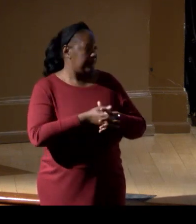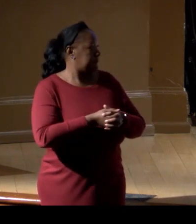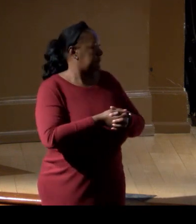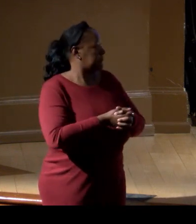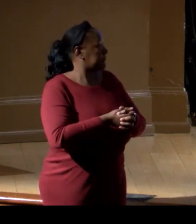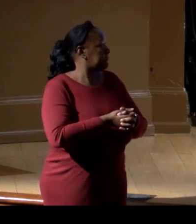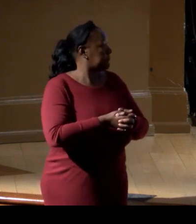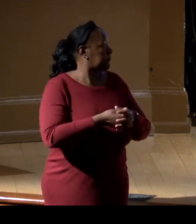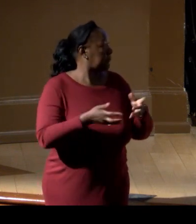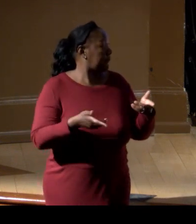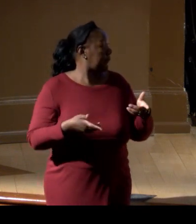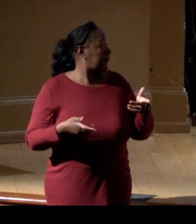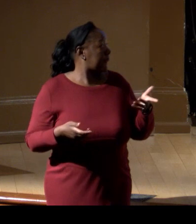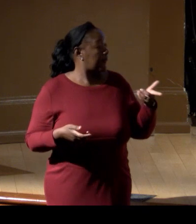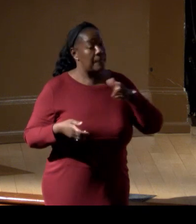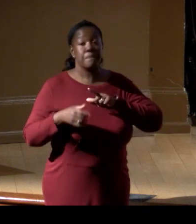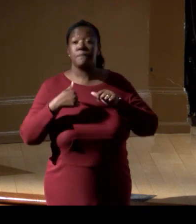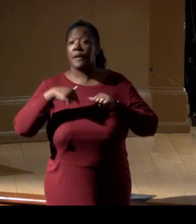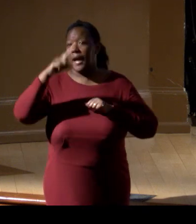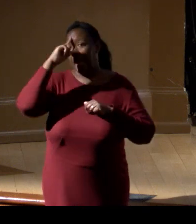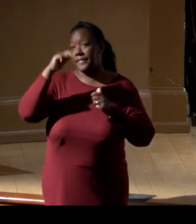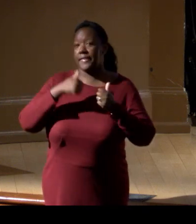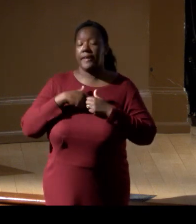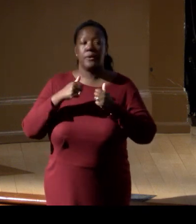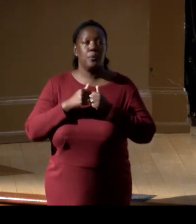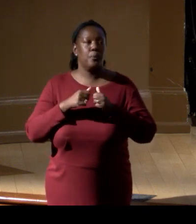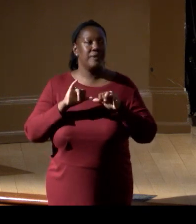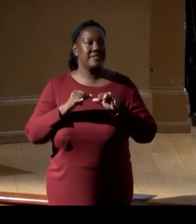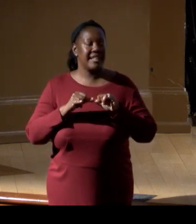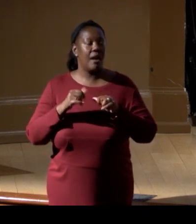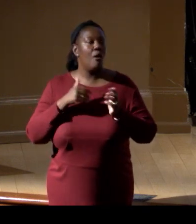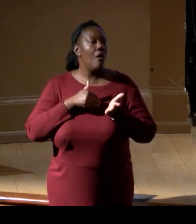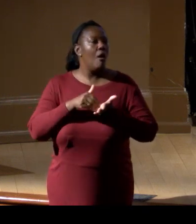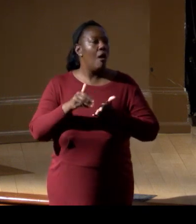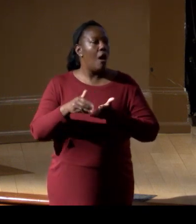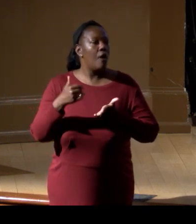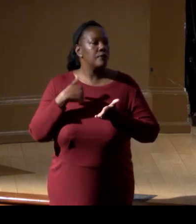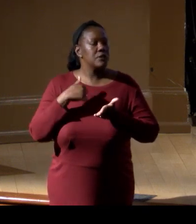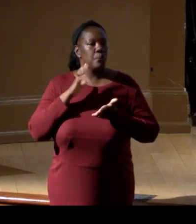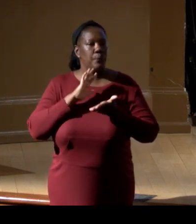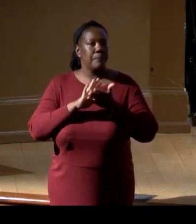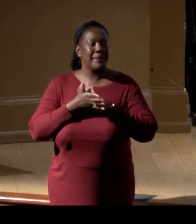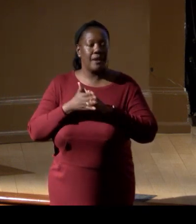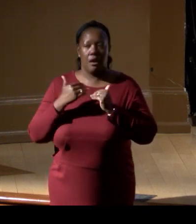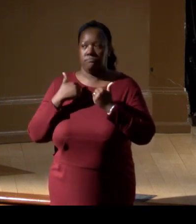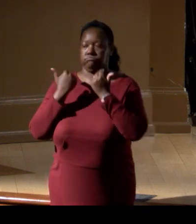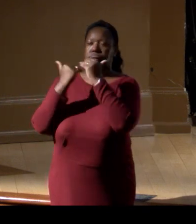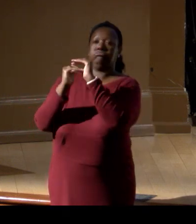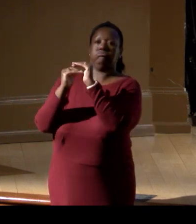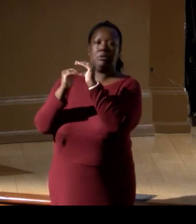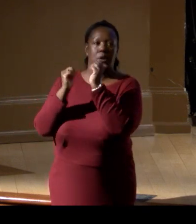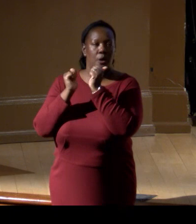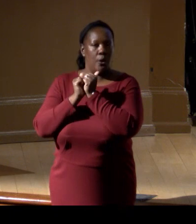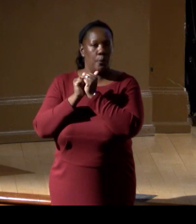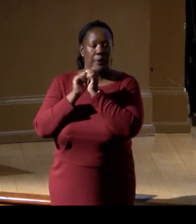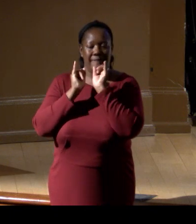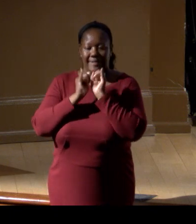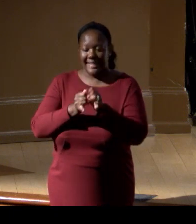I think with scale we often, or too often get caught in the constraints of the individual components